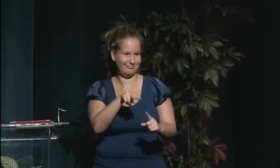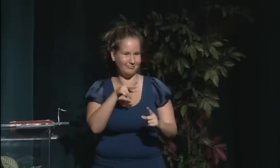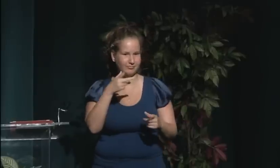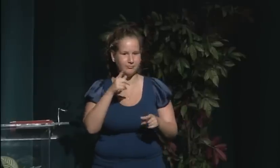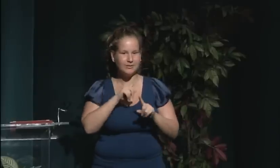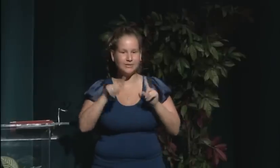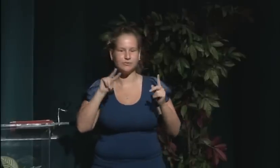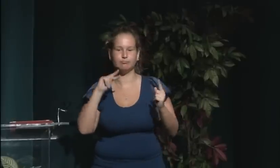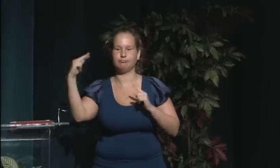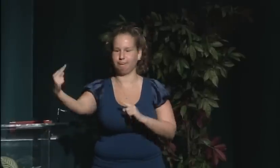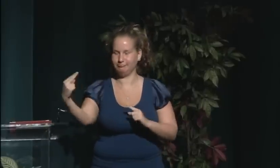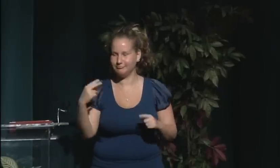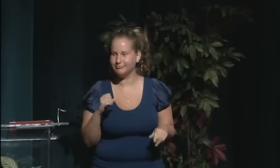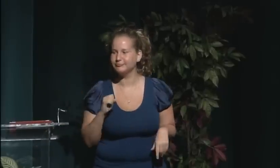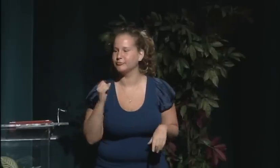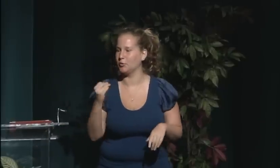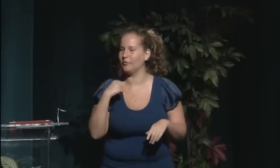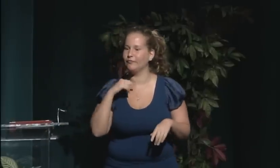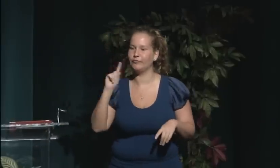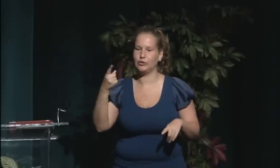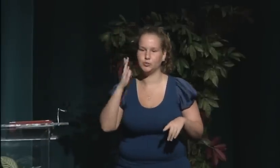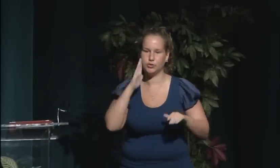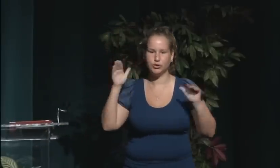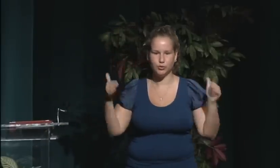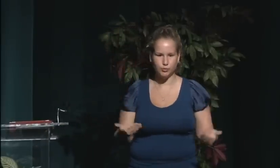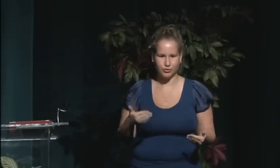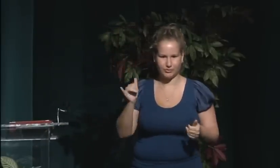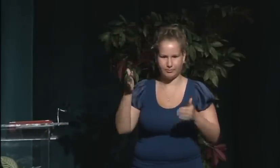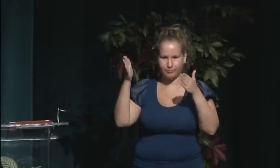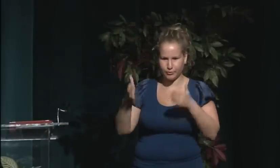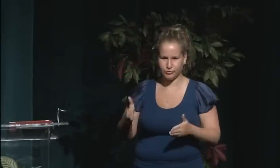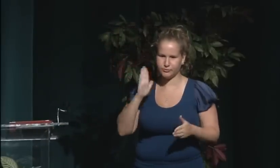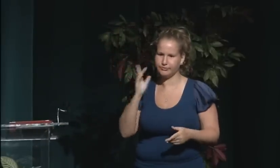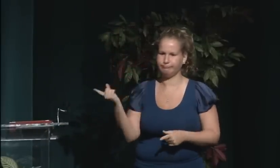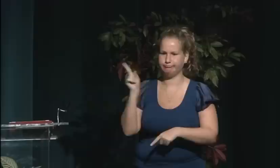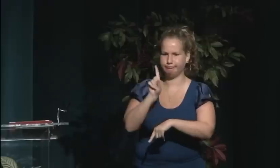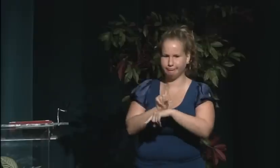and this is a wonderful opportunity for us to see from their perspective.